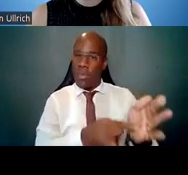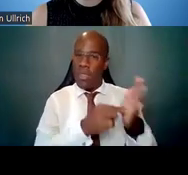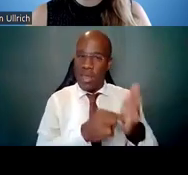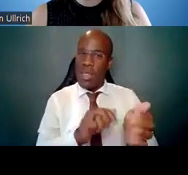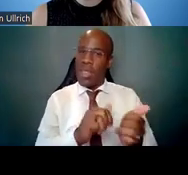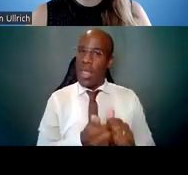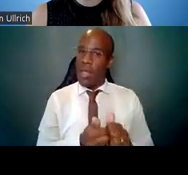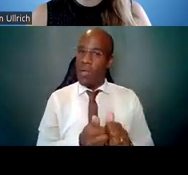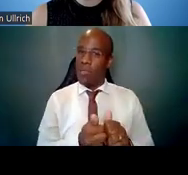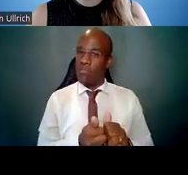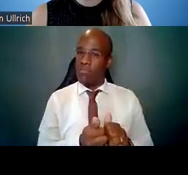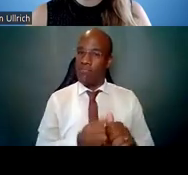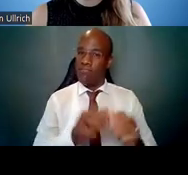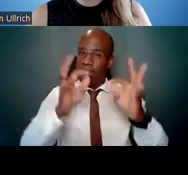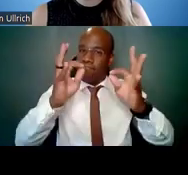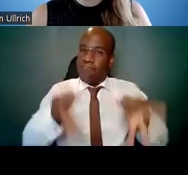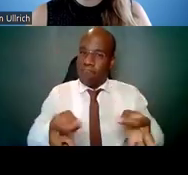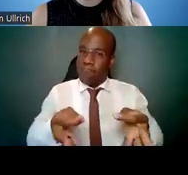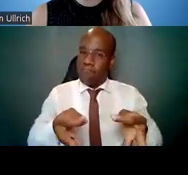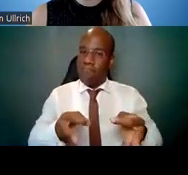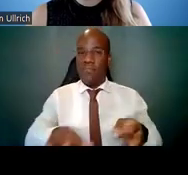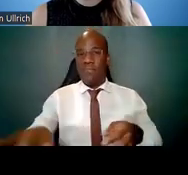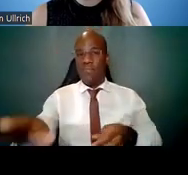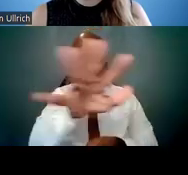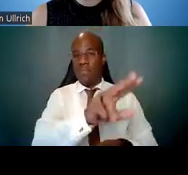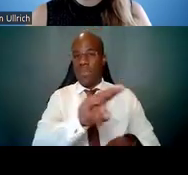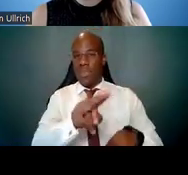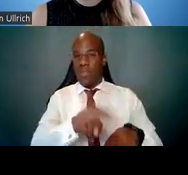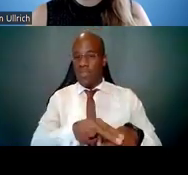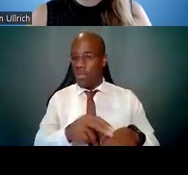Lauren will give you an overview of select diversity programs